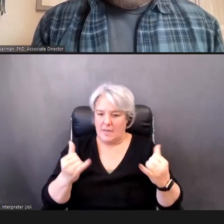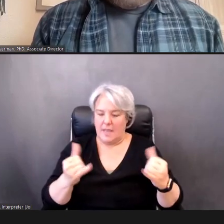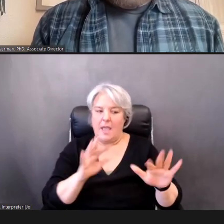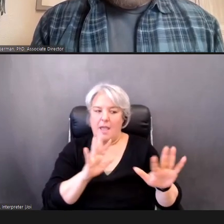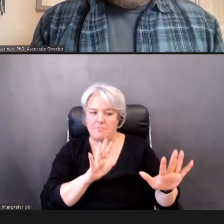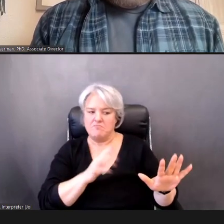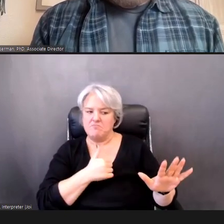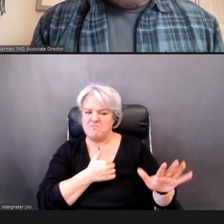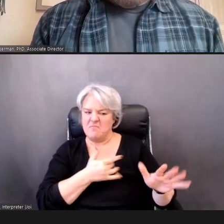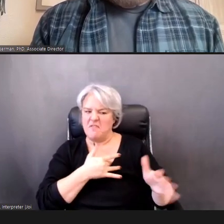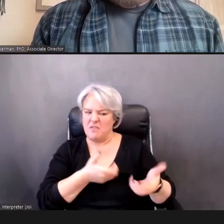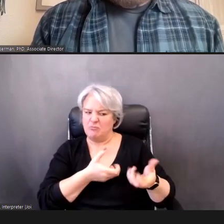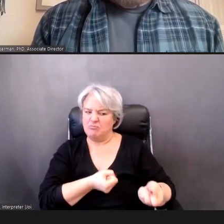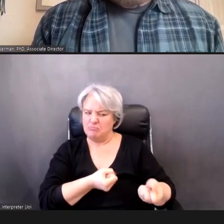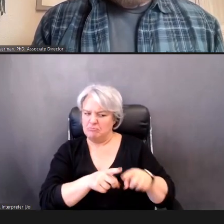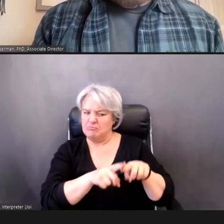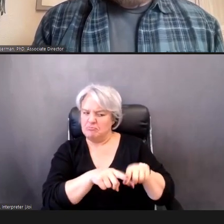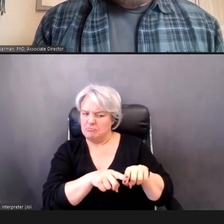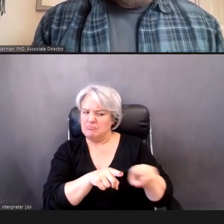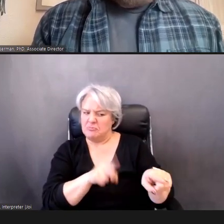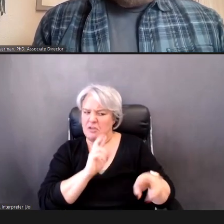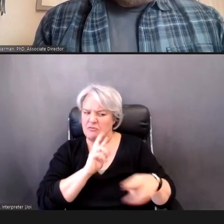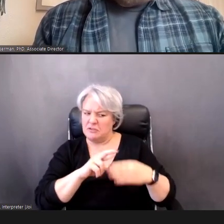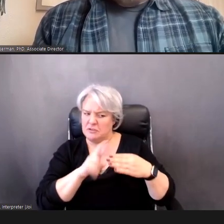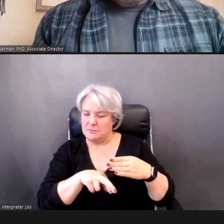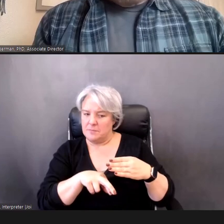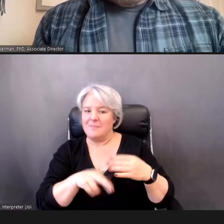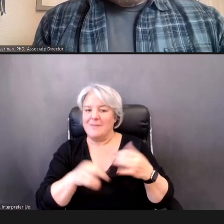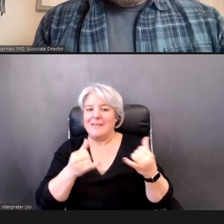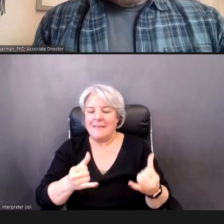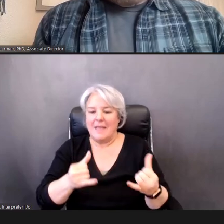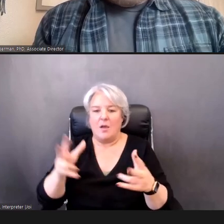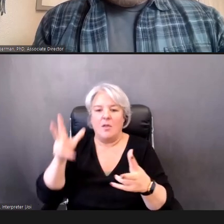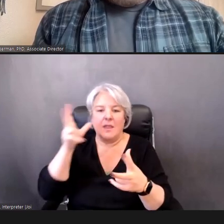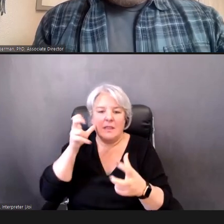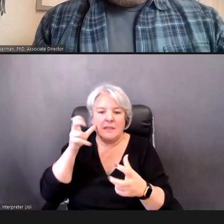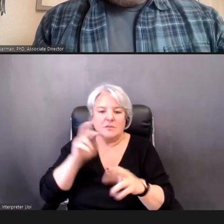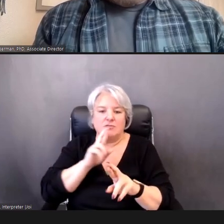listen-and-respond game -- is repeated, at least, twice, at three